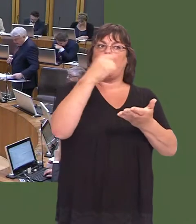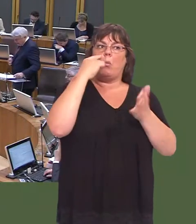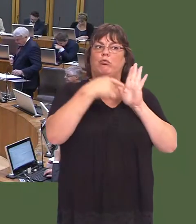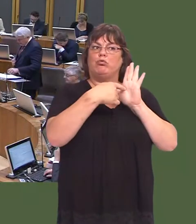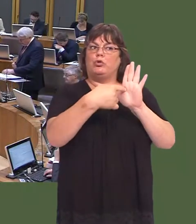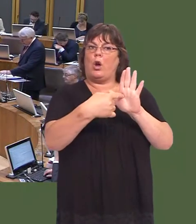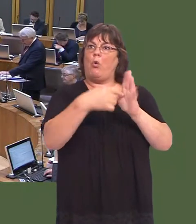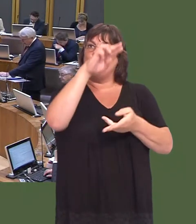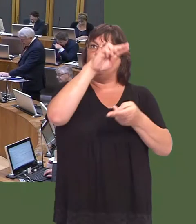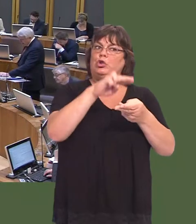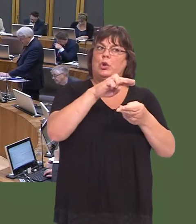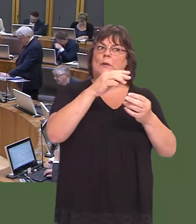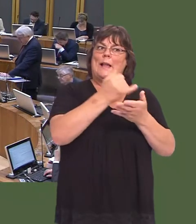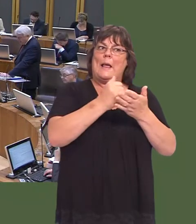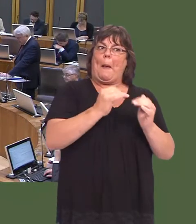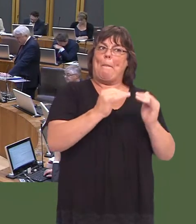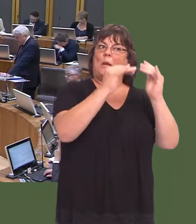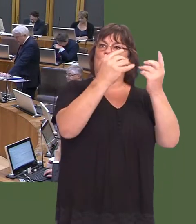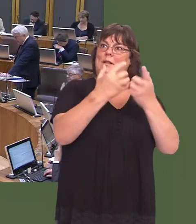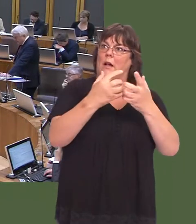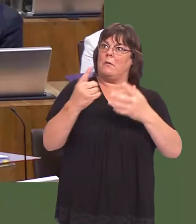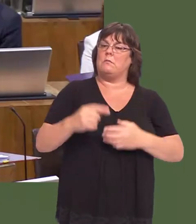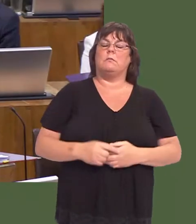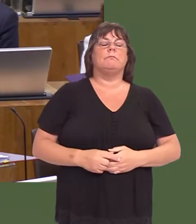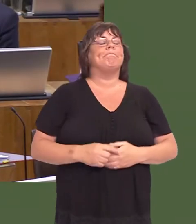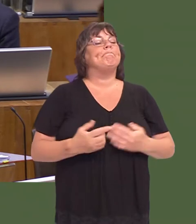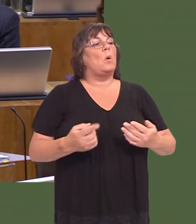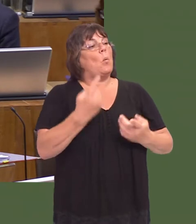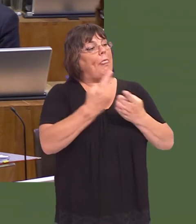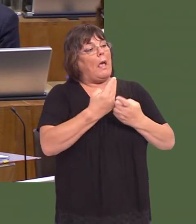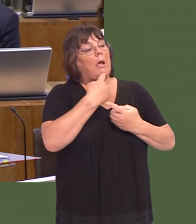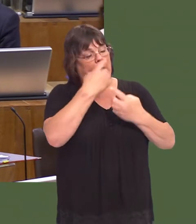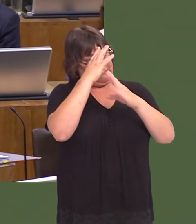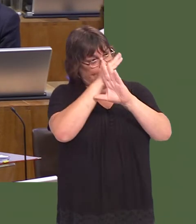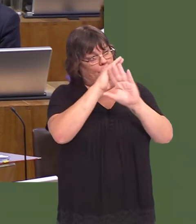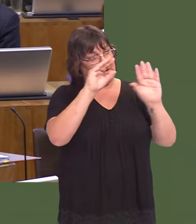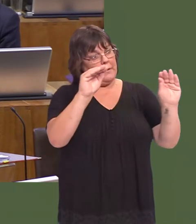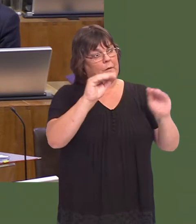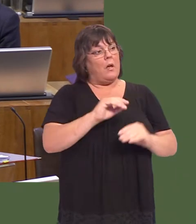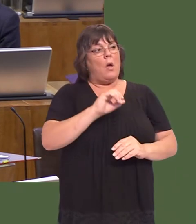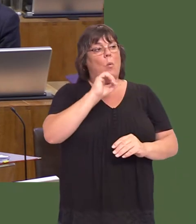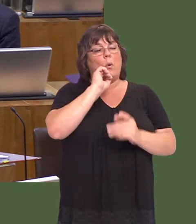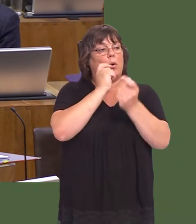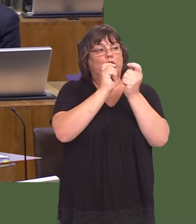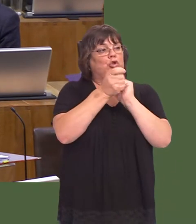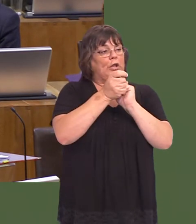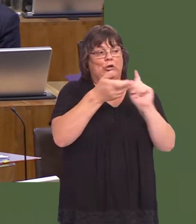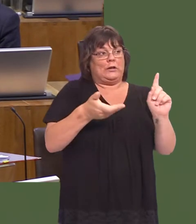Carwyn Jones: Well, one thing that I can tell the Member is that weíre not going to reconsider that target.